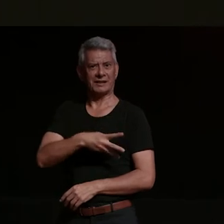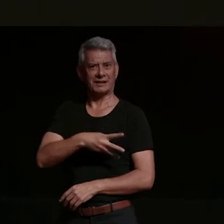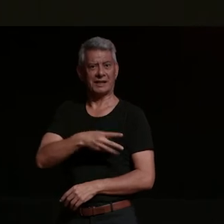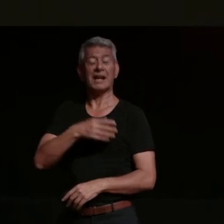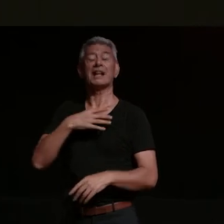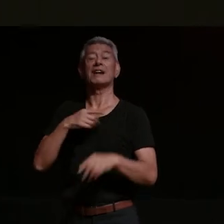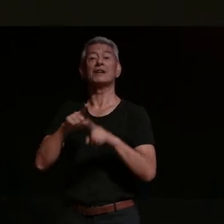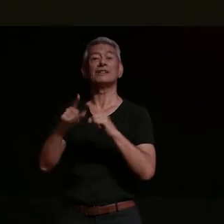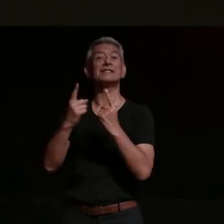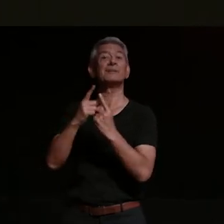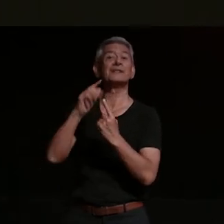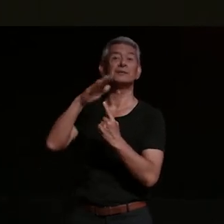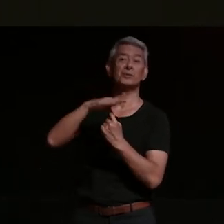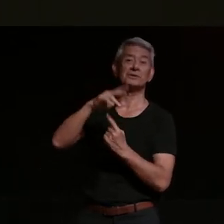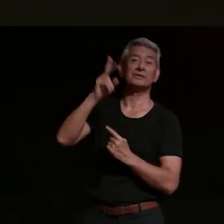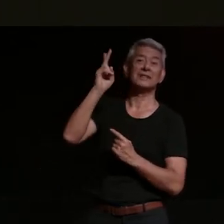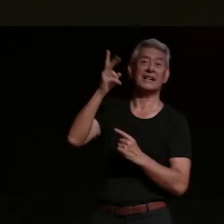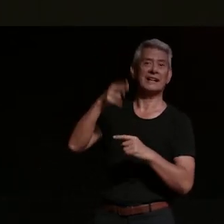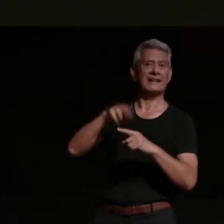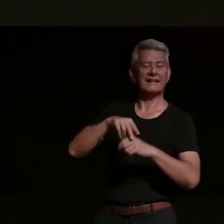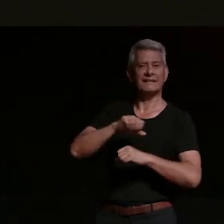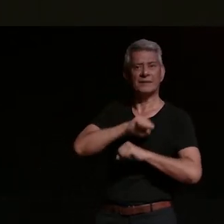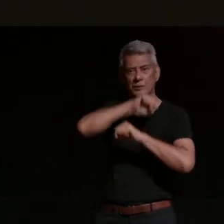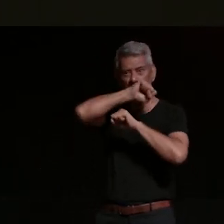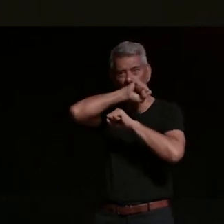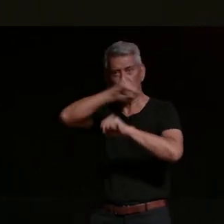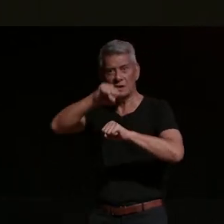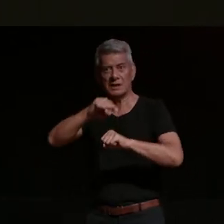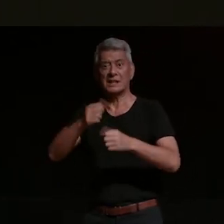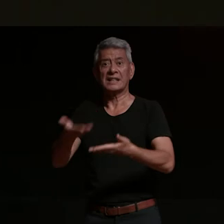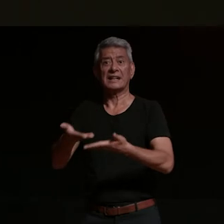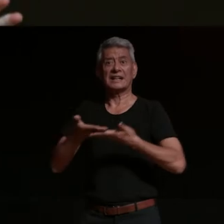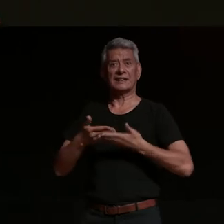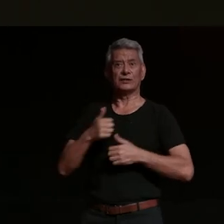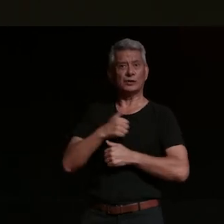that day and that was if you love it and it brings you joy you know get back on the proverbial bike